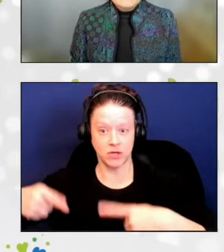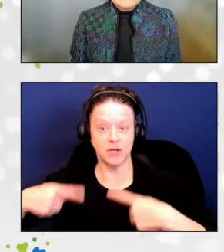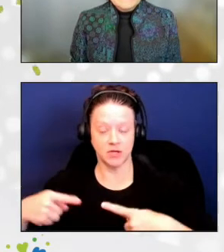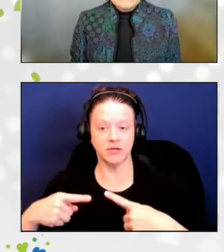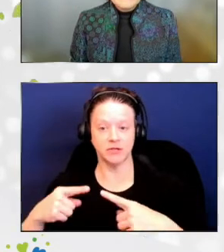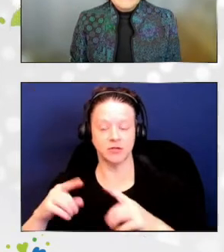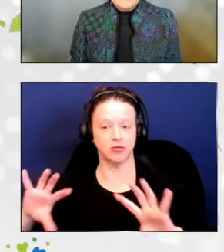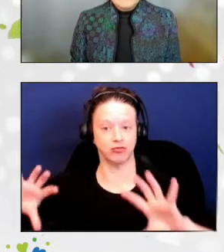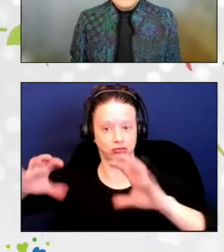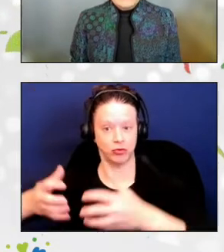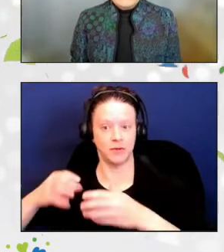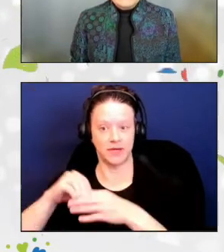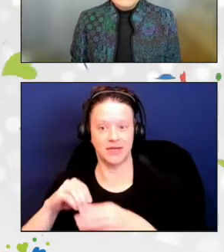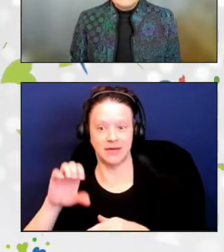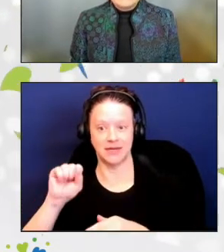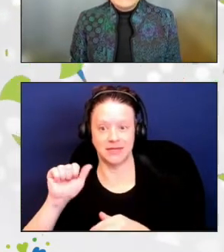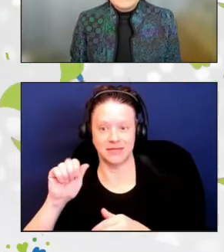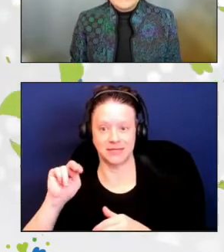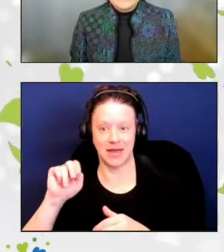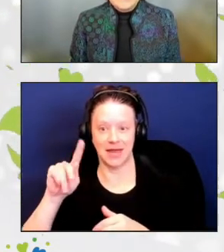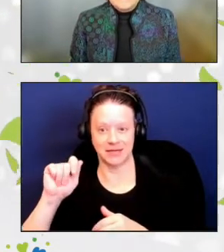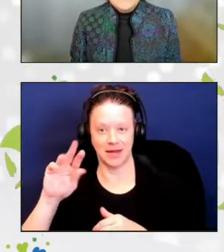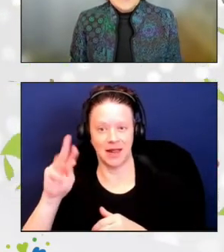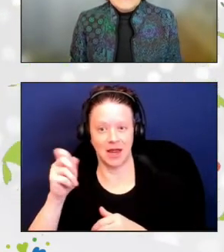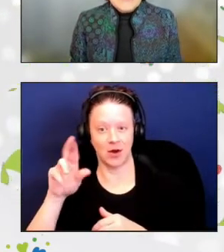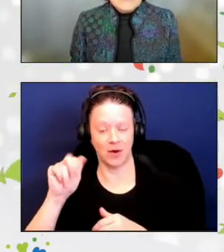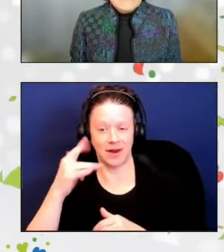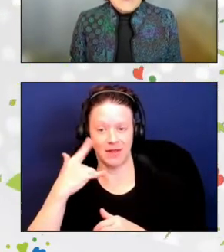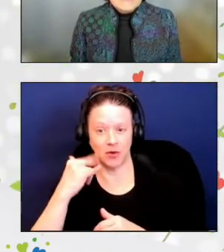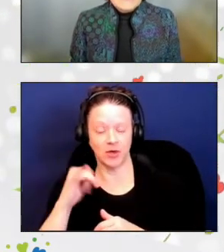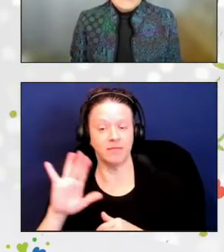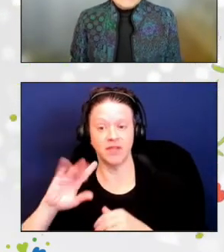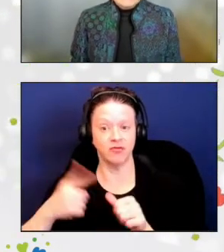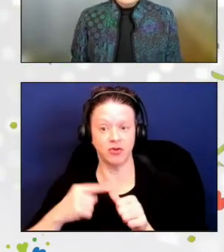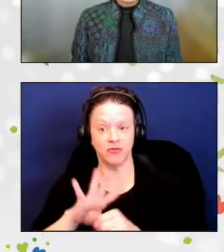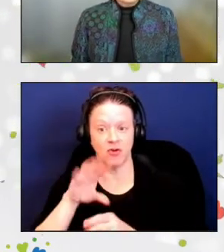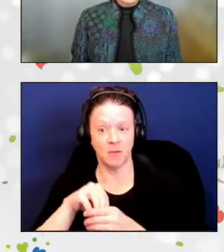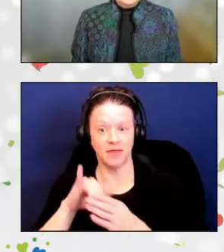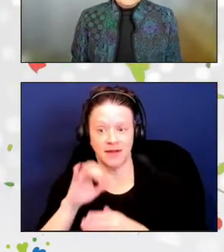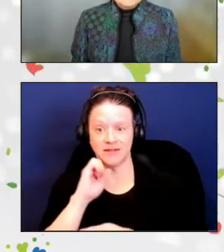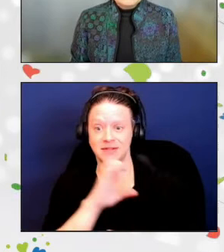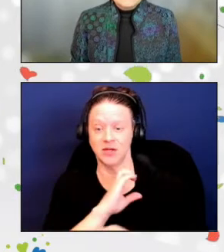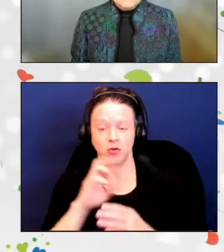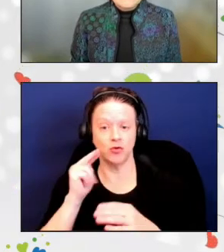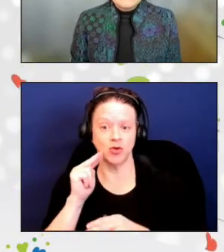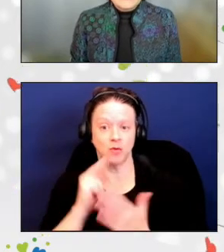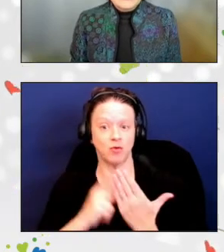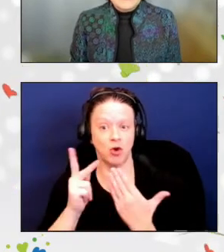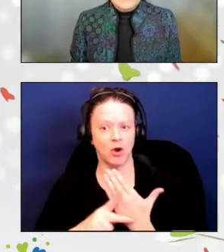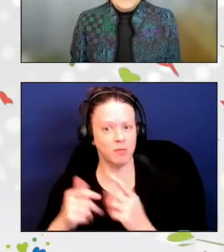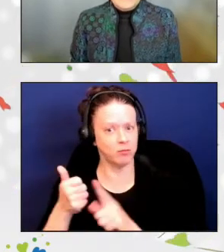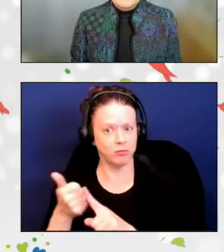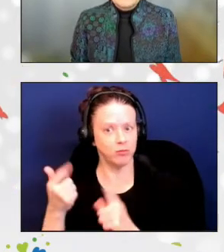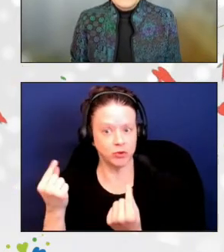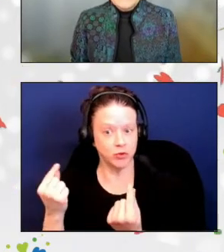Corin's first involvement with the Senior Nutrition Program was as a volunteer delivering meals for the Health Trust Program.